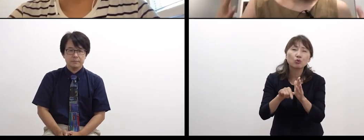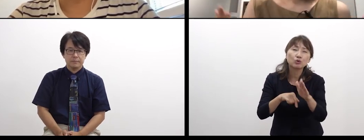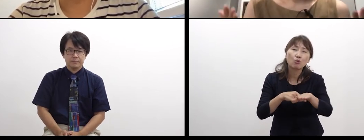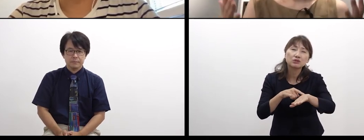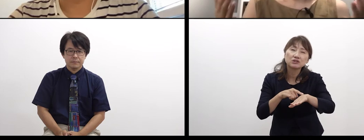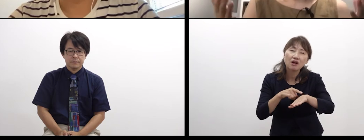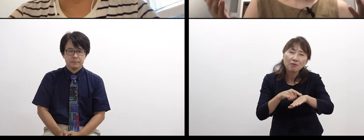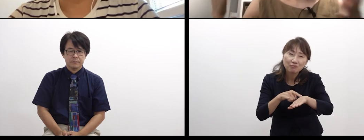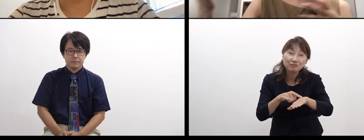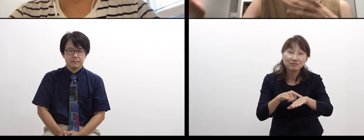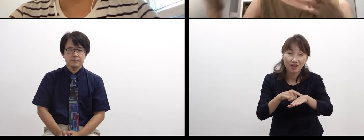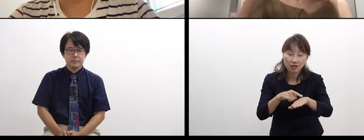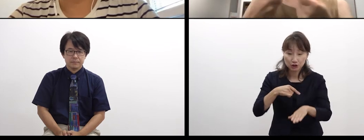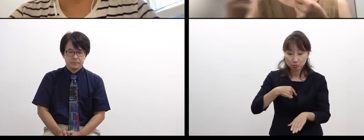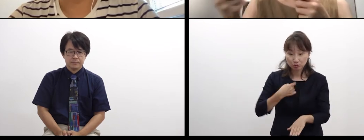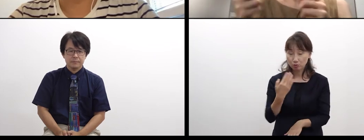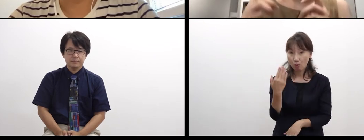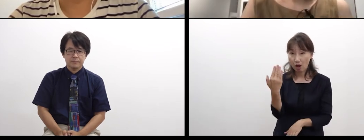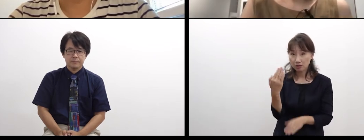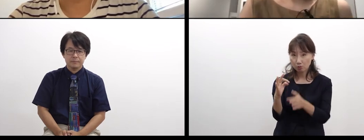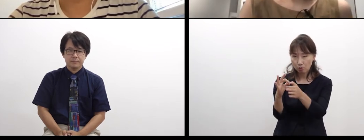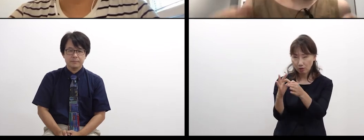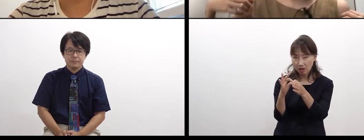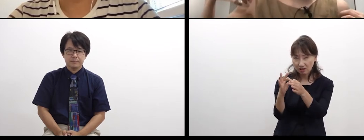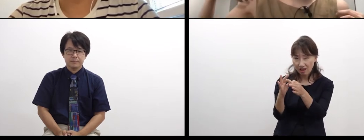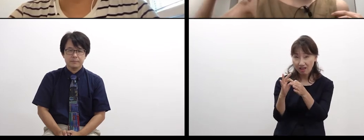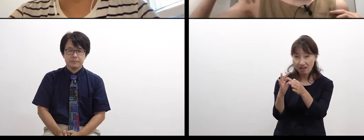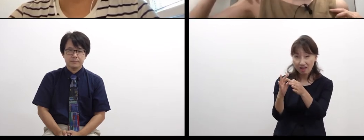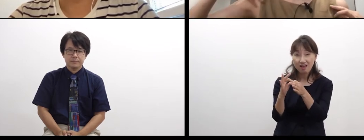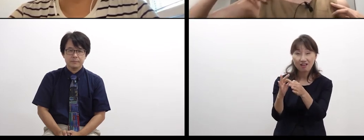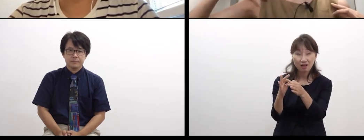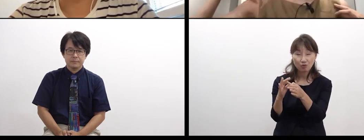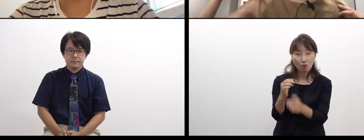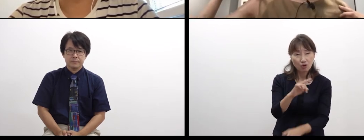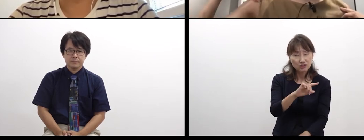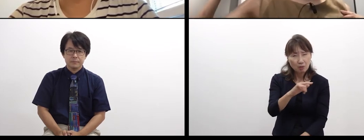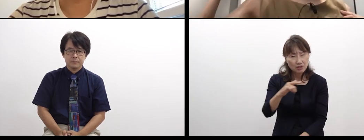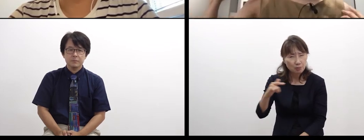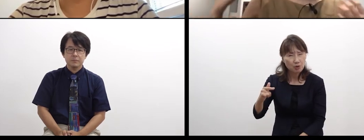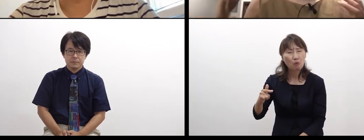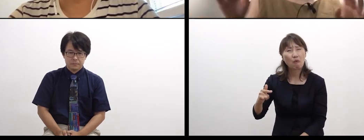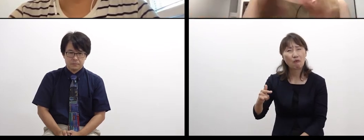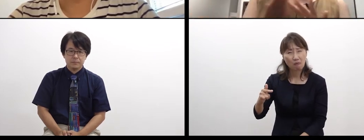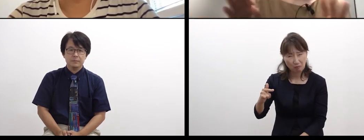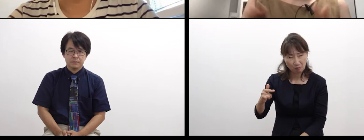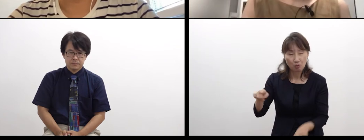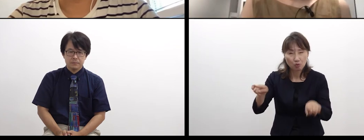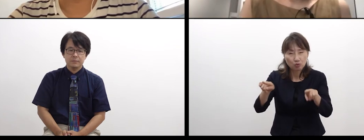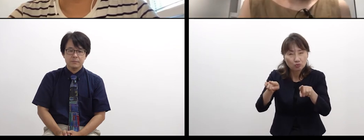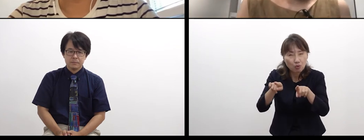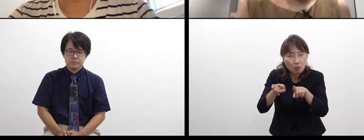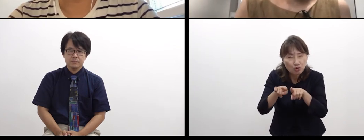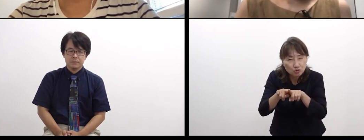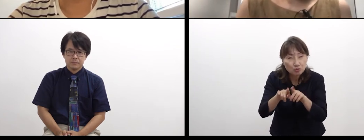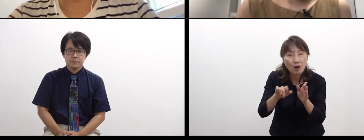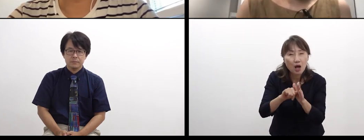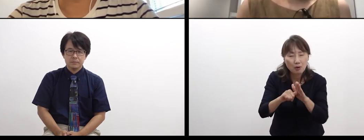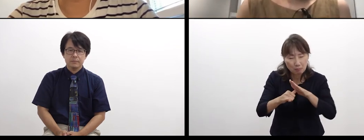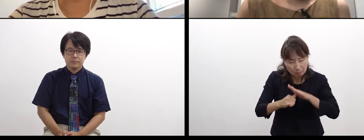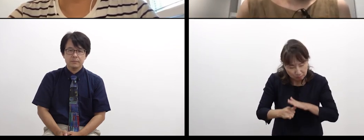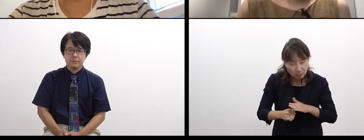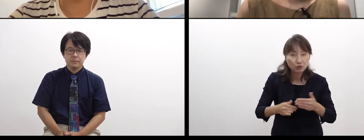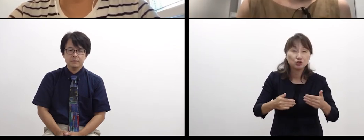the relationship, and etc., not sacrificing them.